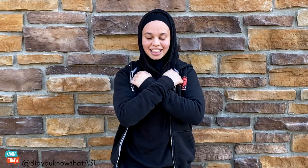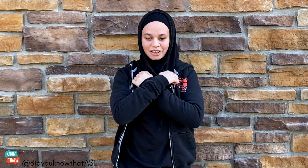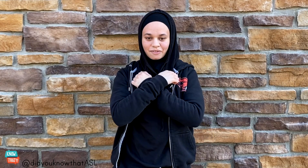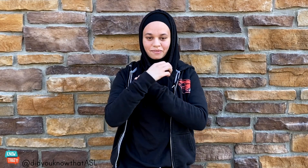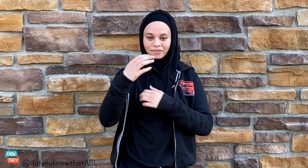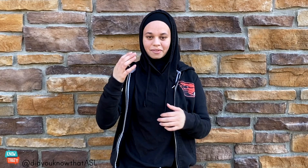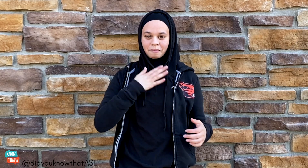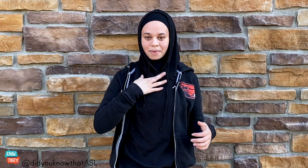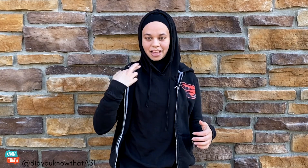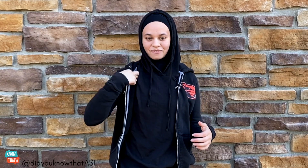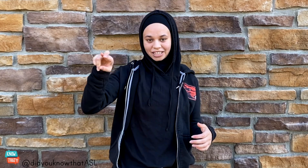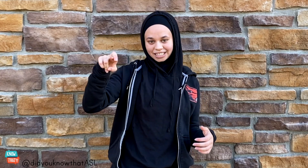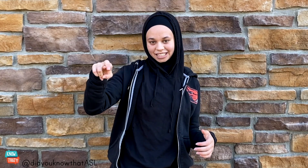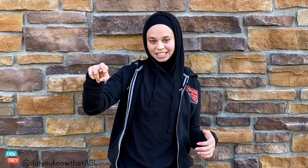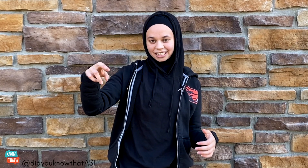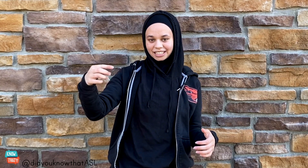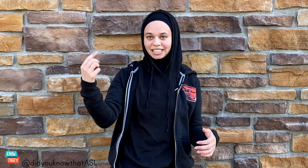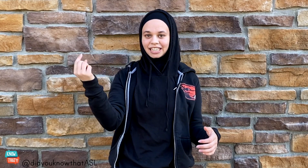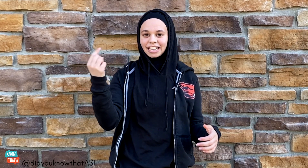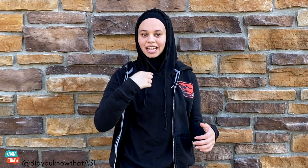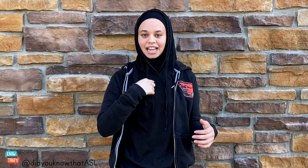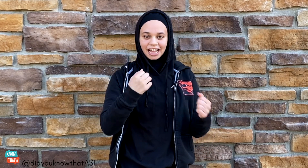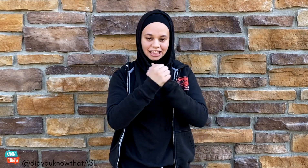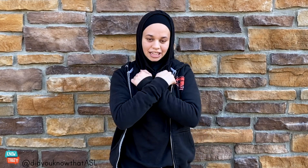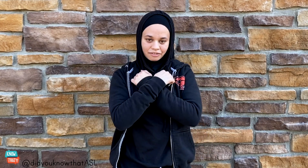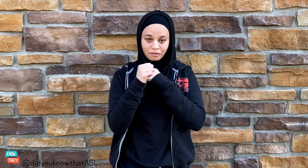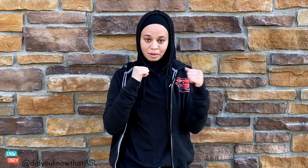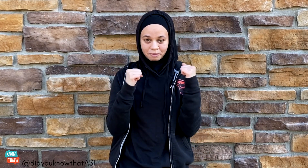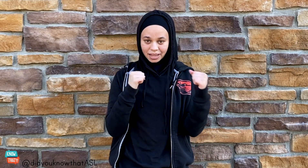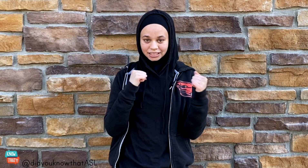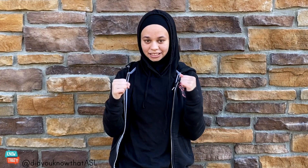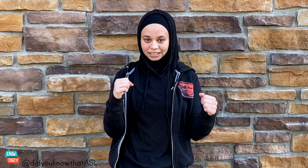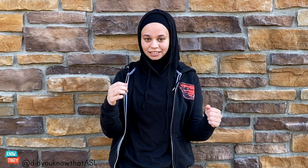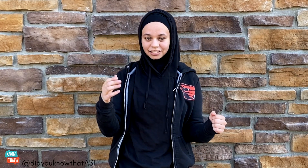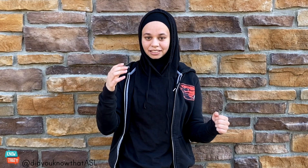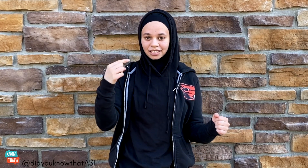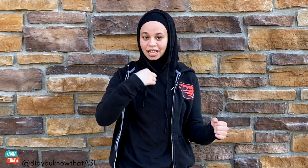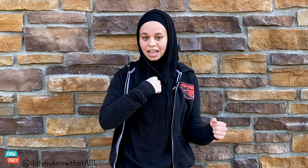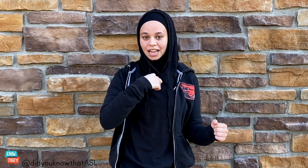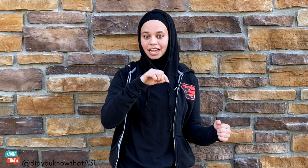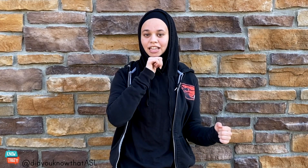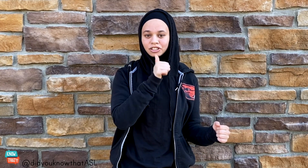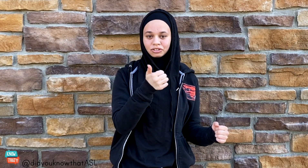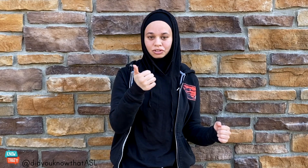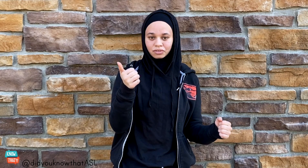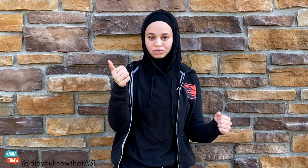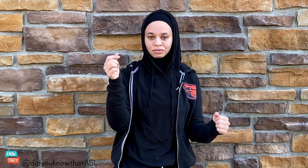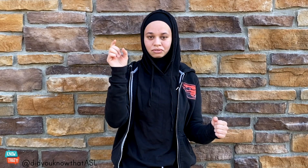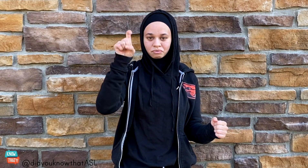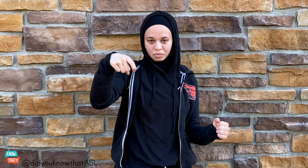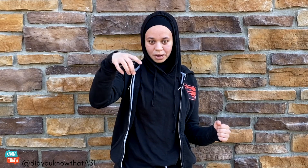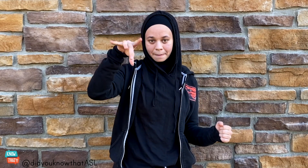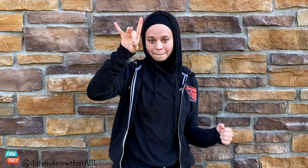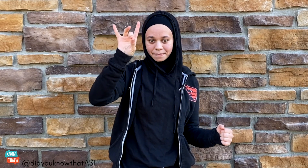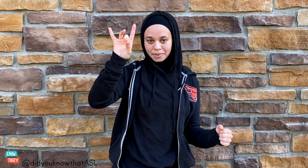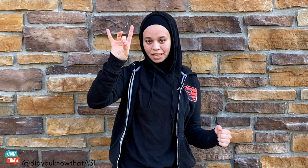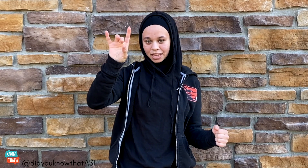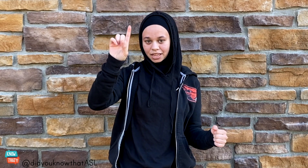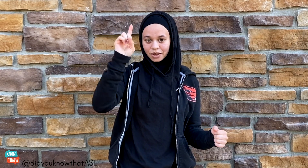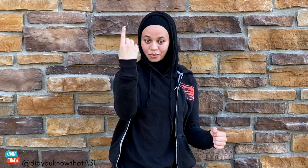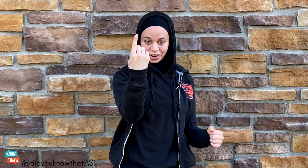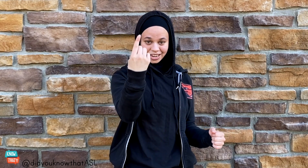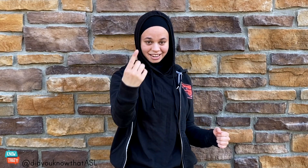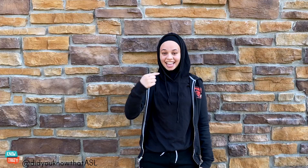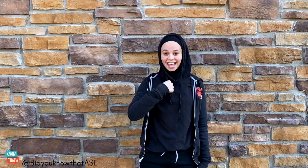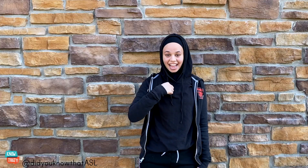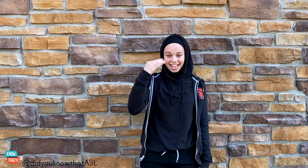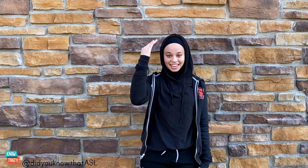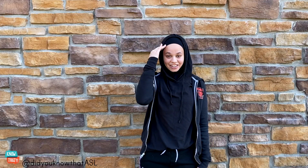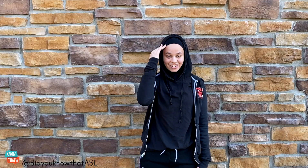I love my religion and I love boxing, I shouldn't have to pick one.